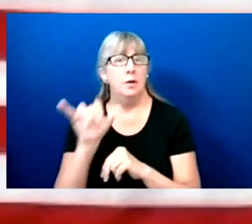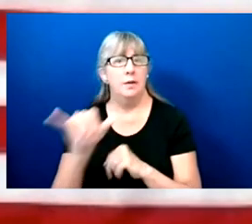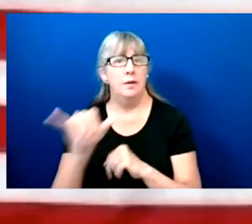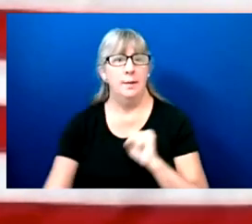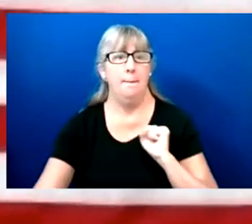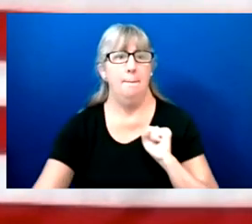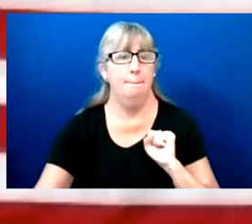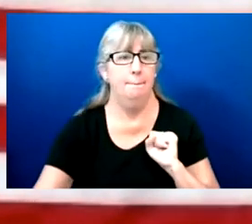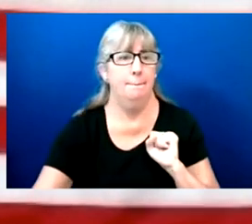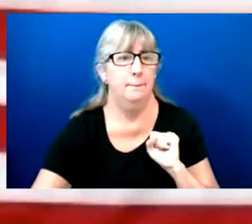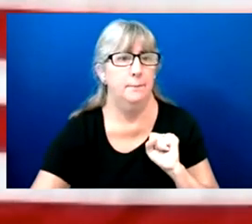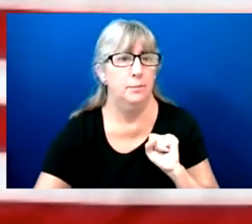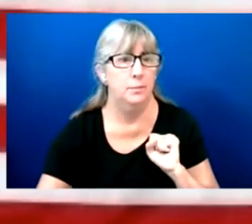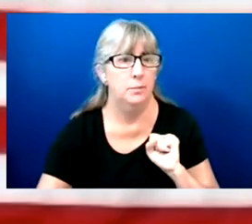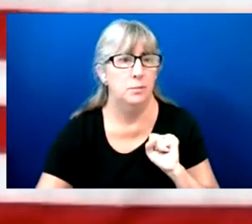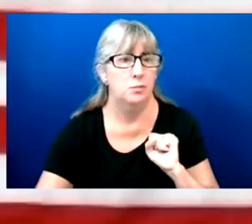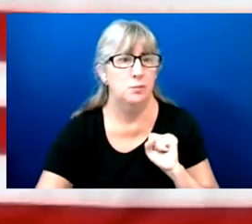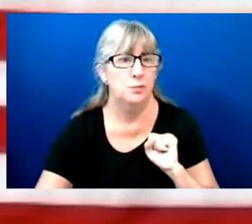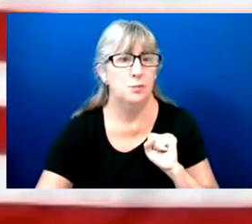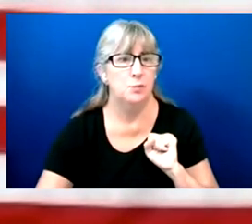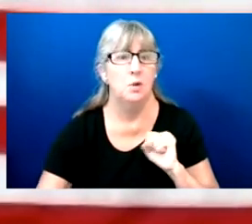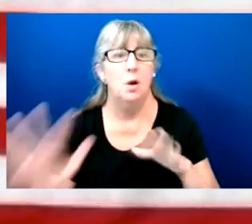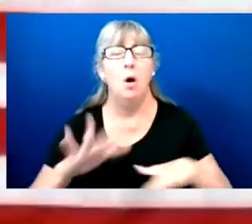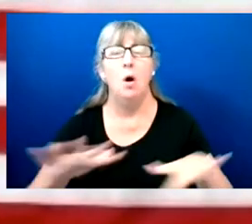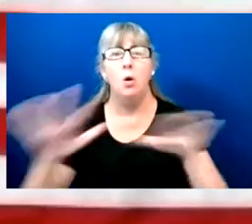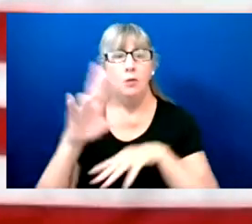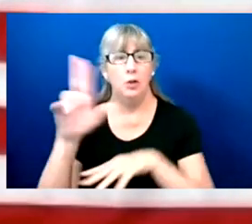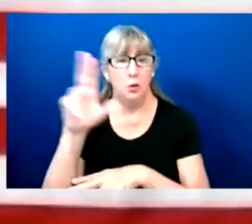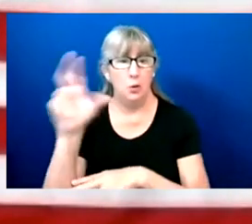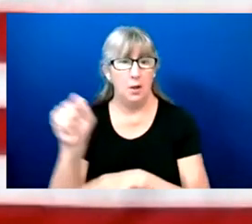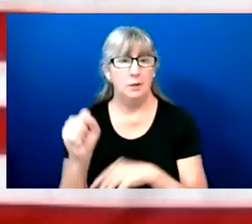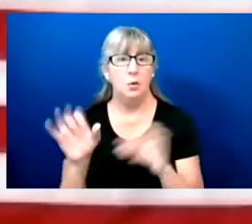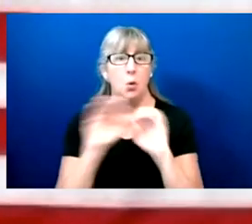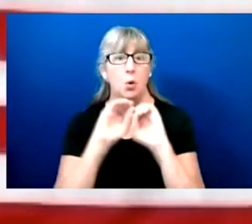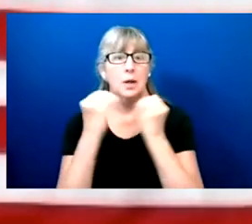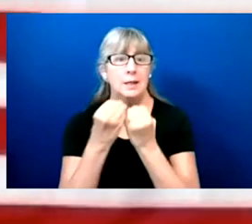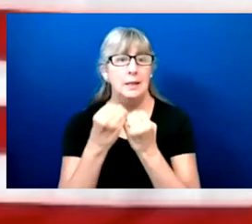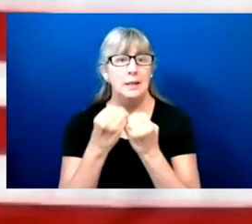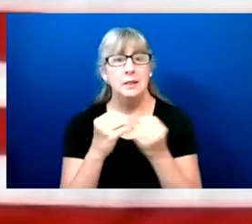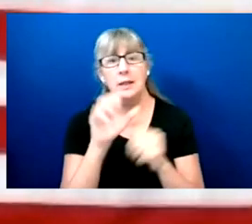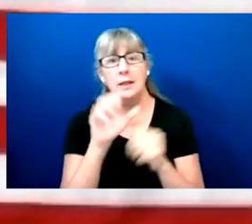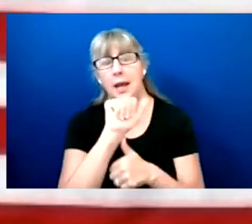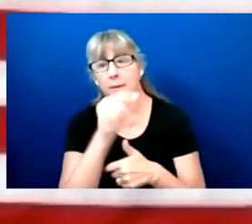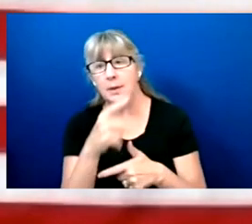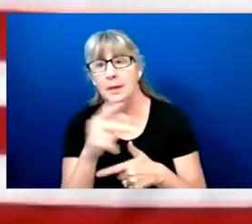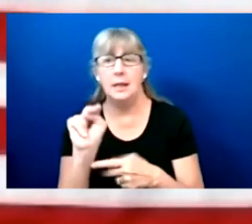Across the country, organizations like AAPD and NDRN and others joining the summit today